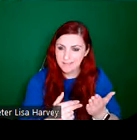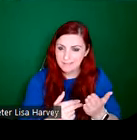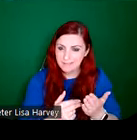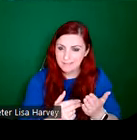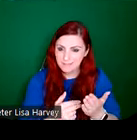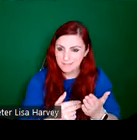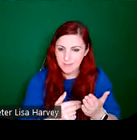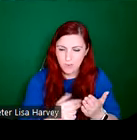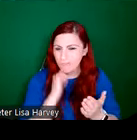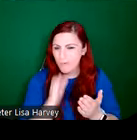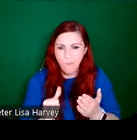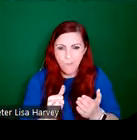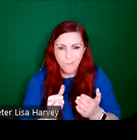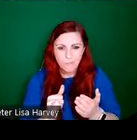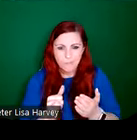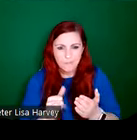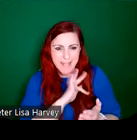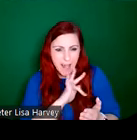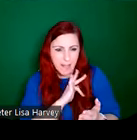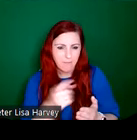was very little scope for experimentation. And artists like Richard King really